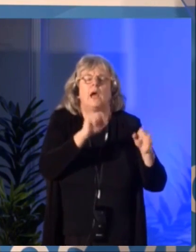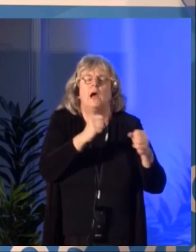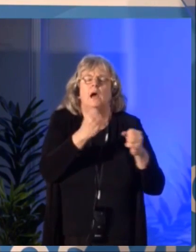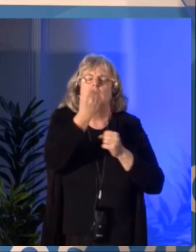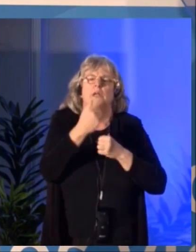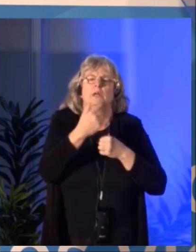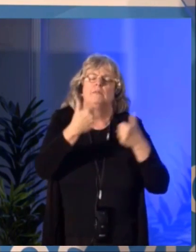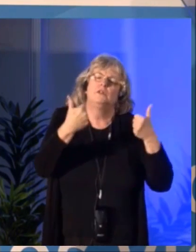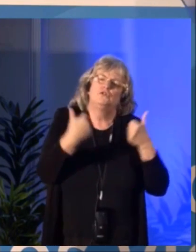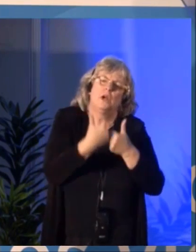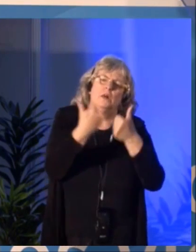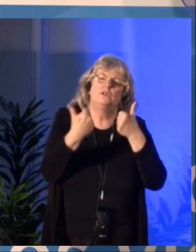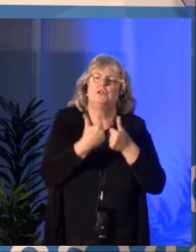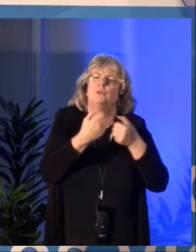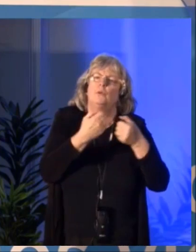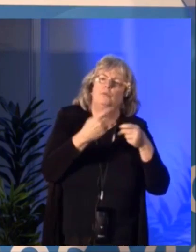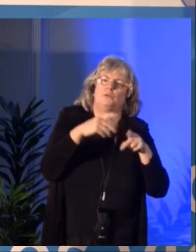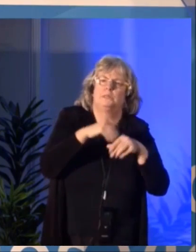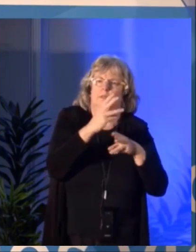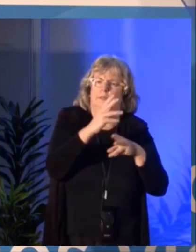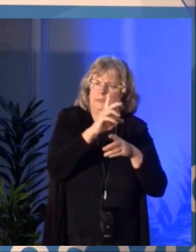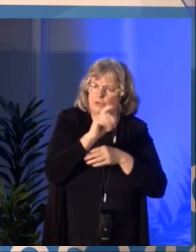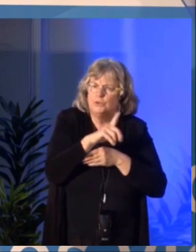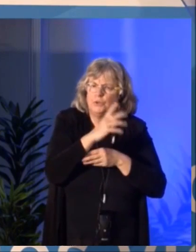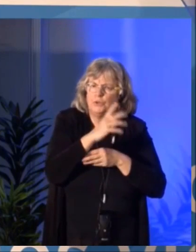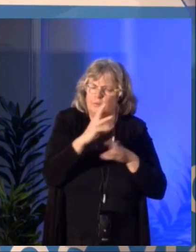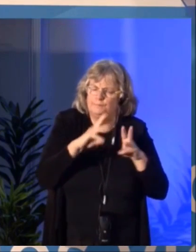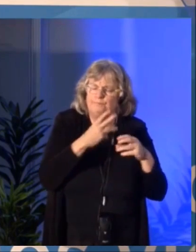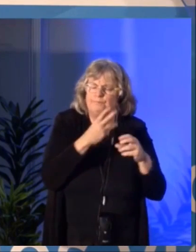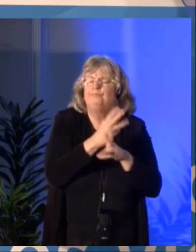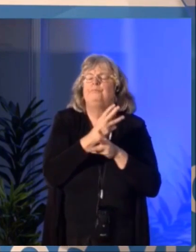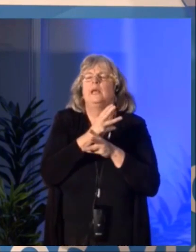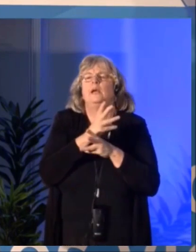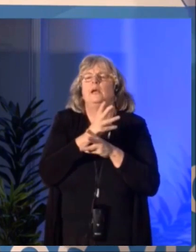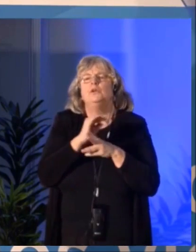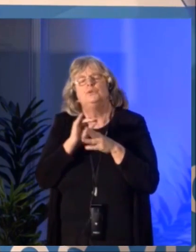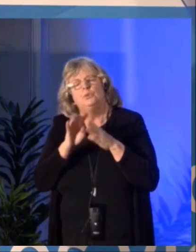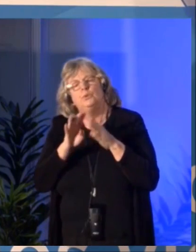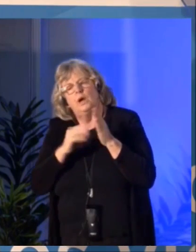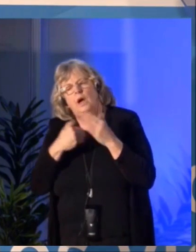and human interactions, our access to information, dissemination, education and values.